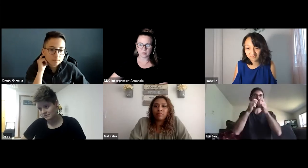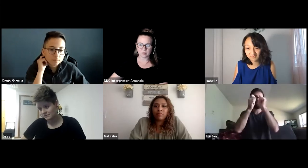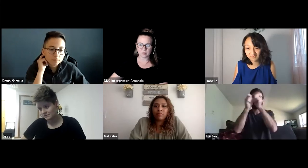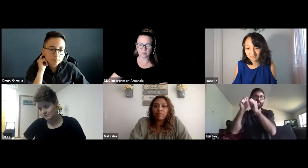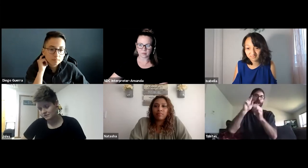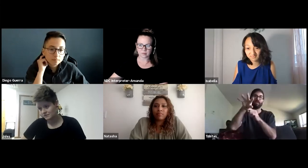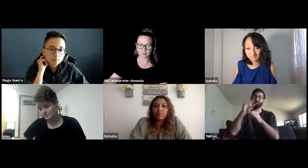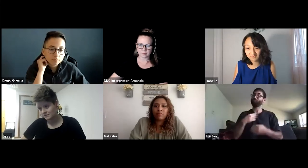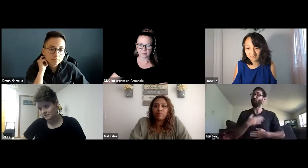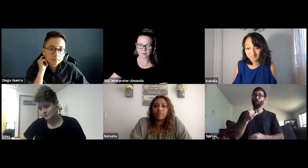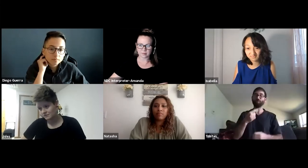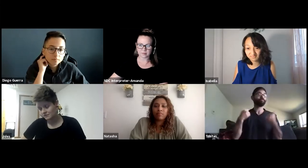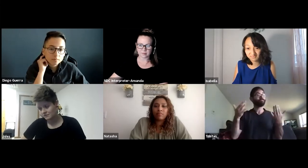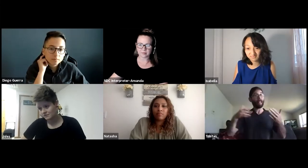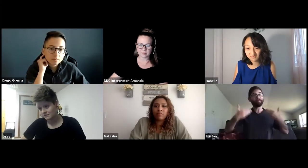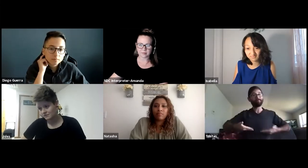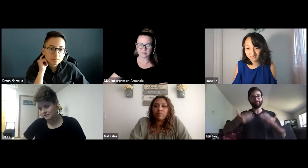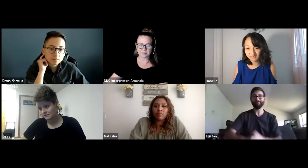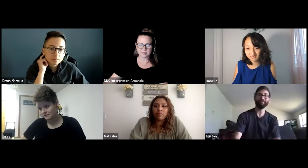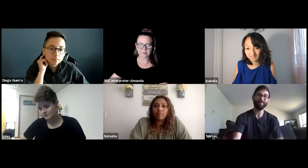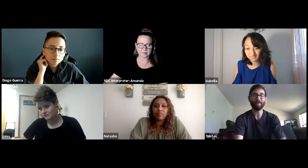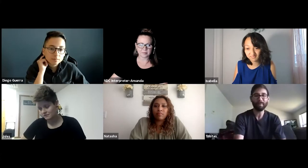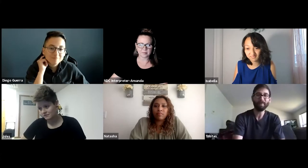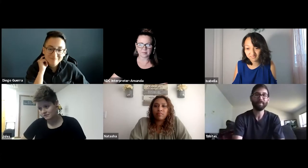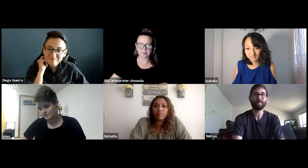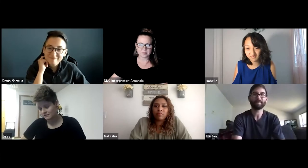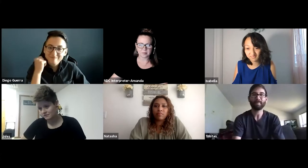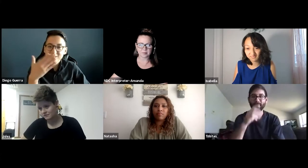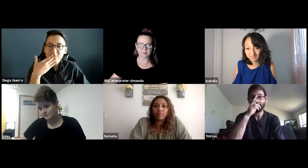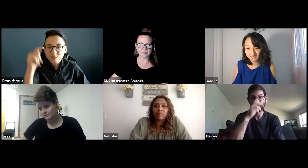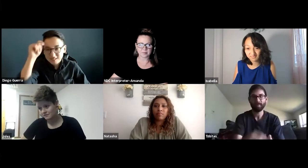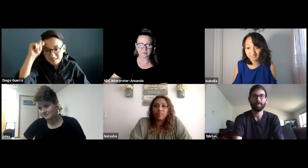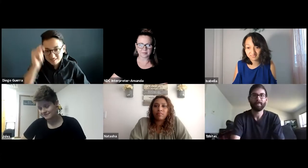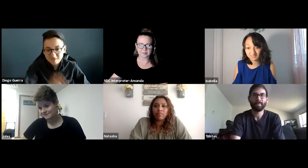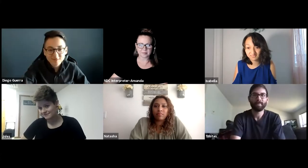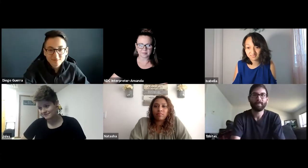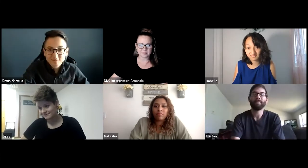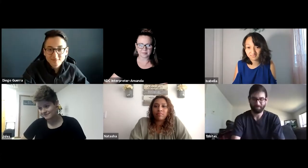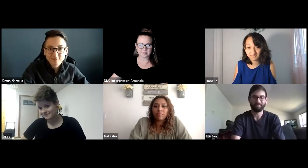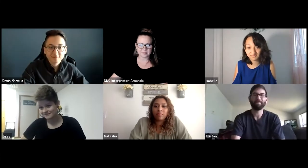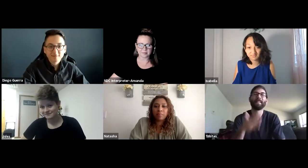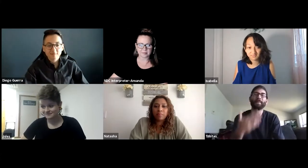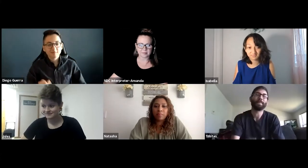audio classes so I can edit audio on video. And again, that's me here again at Madison Area Technical College.